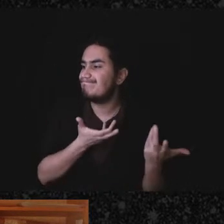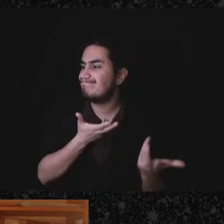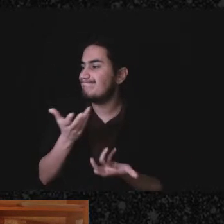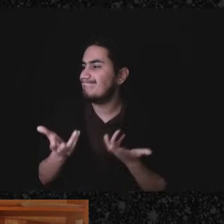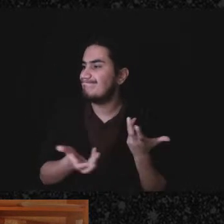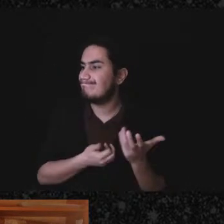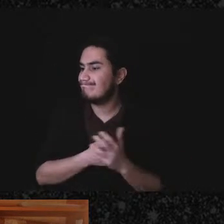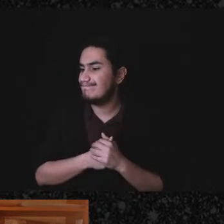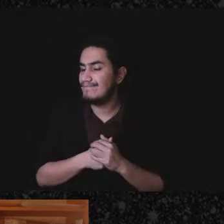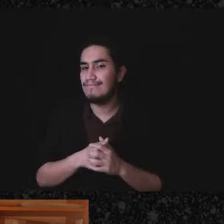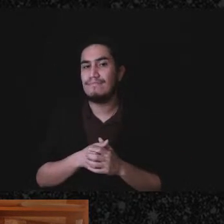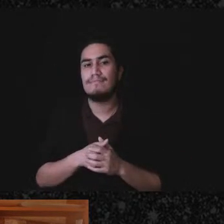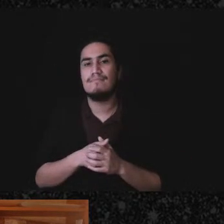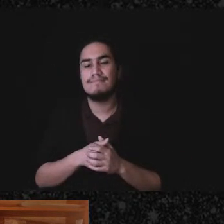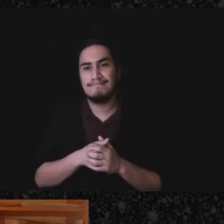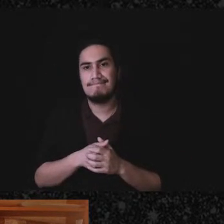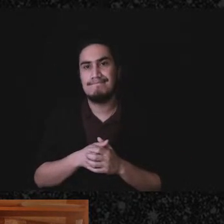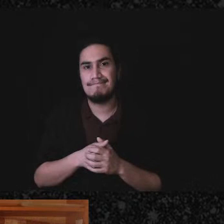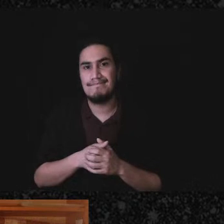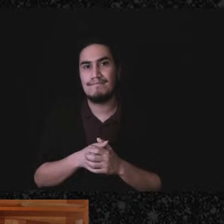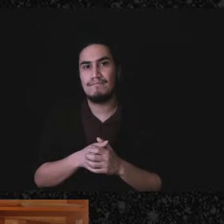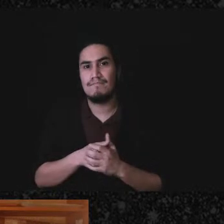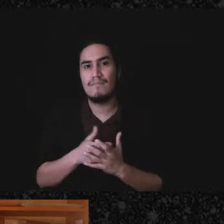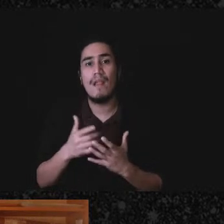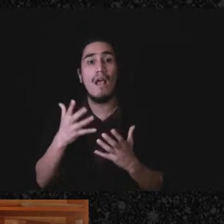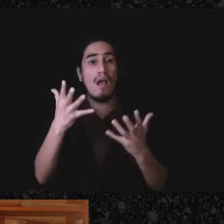on the one hand, I you know I want to encourage people to, like,